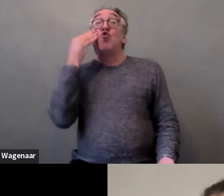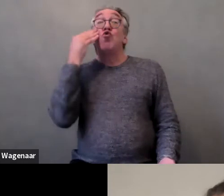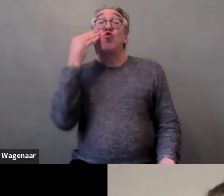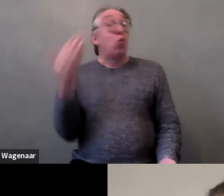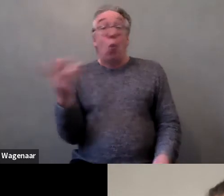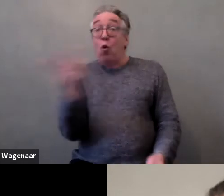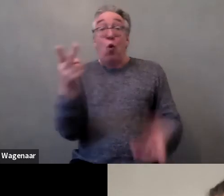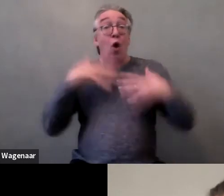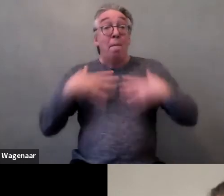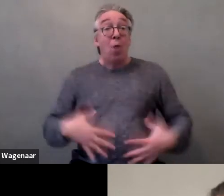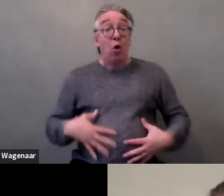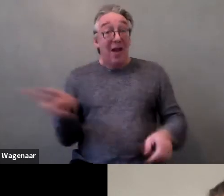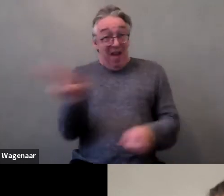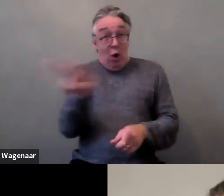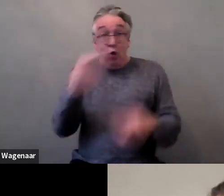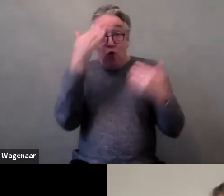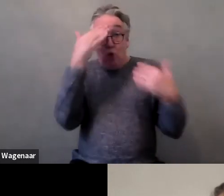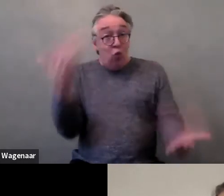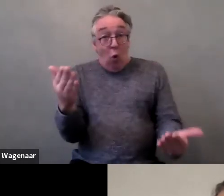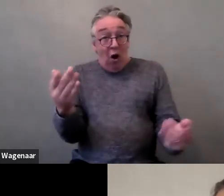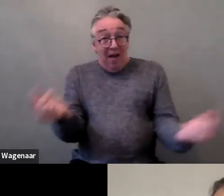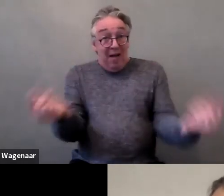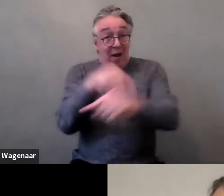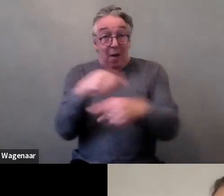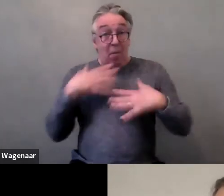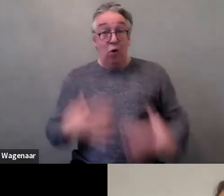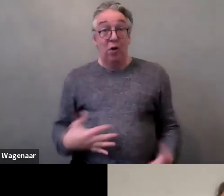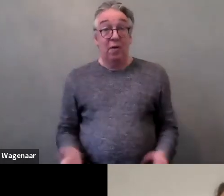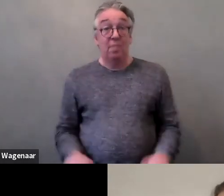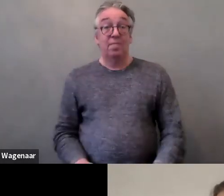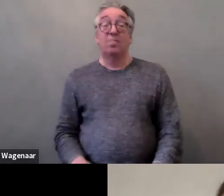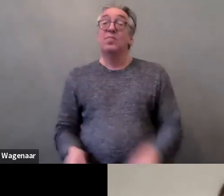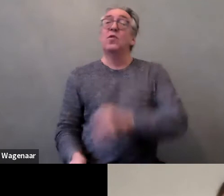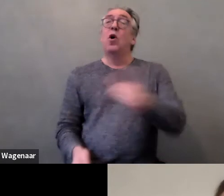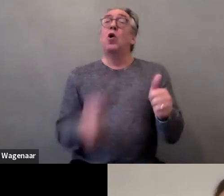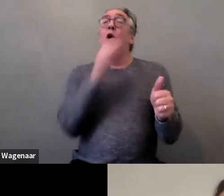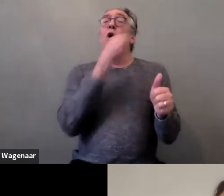Women with disabilities complain that others touch their wheelchairs